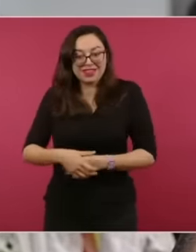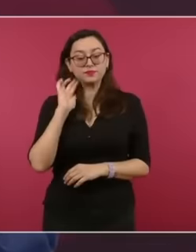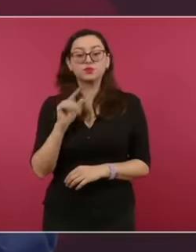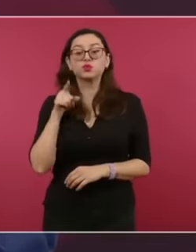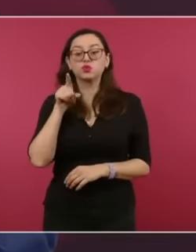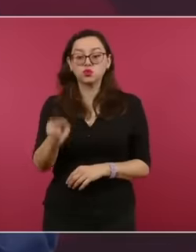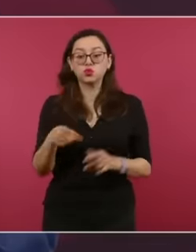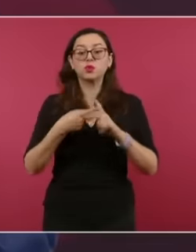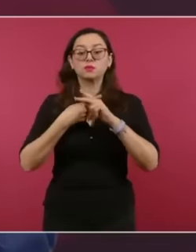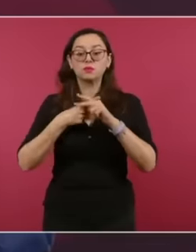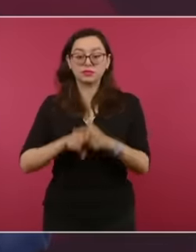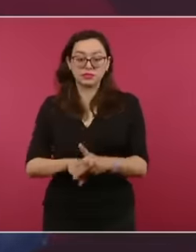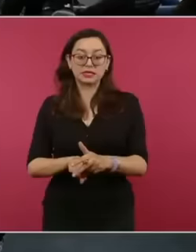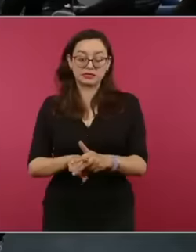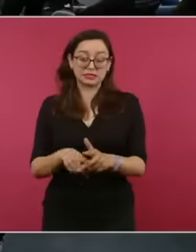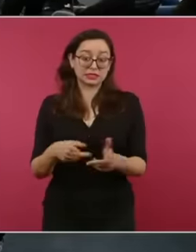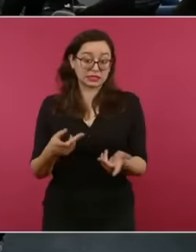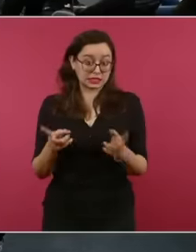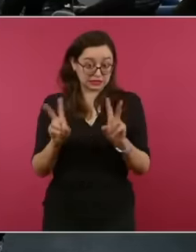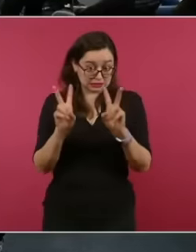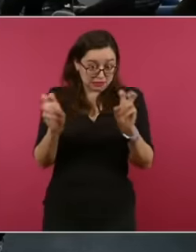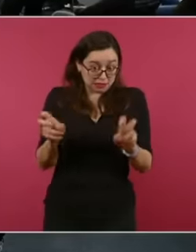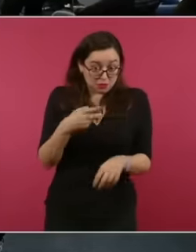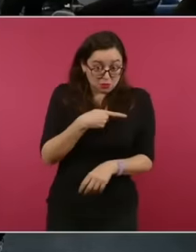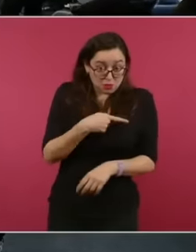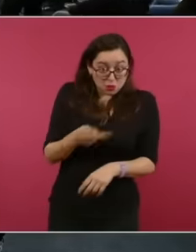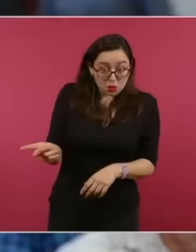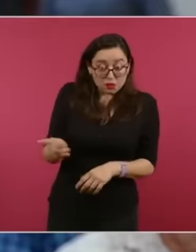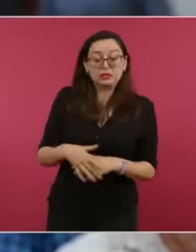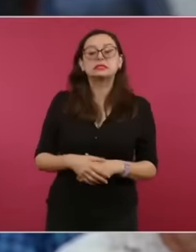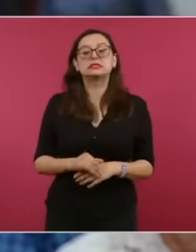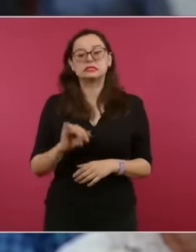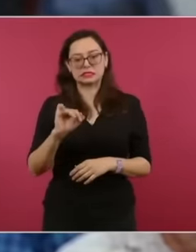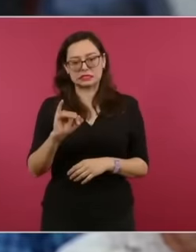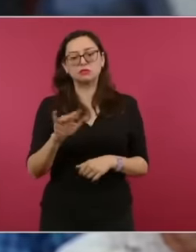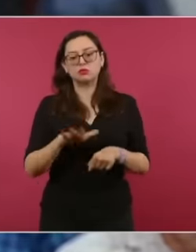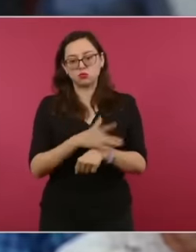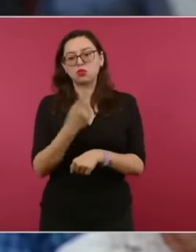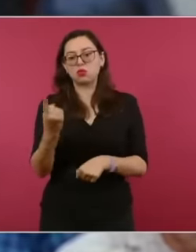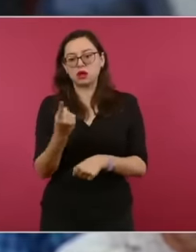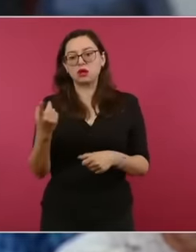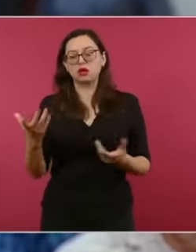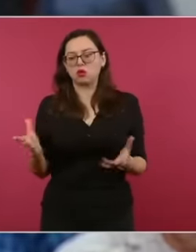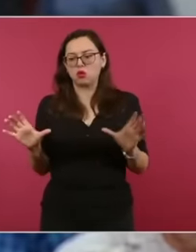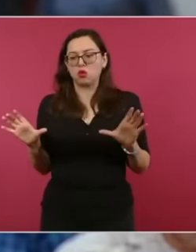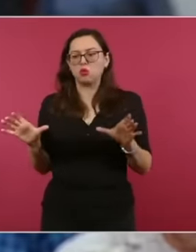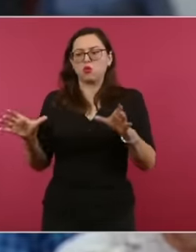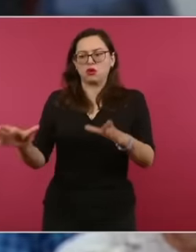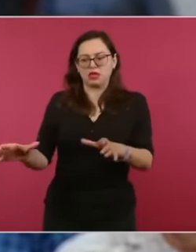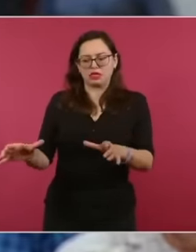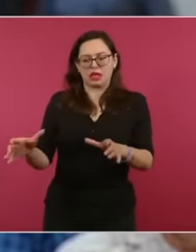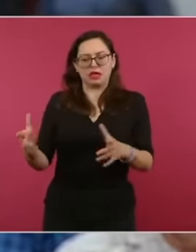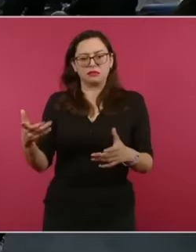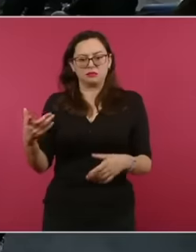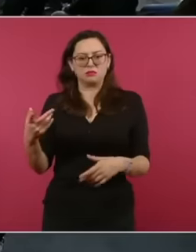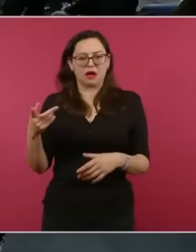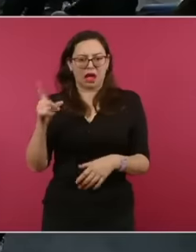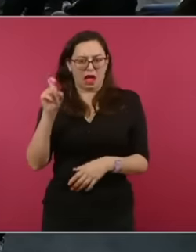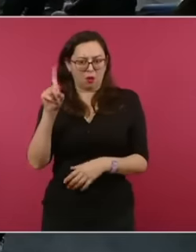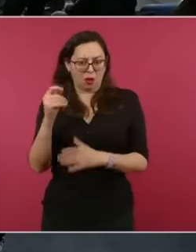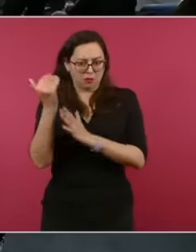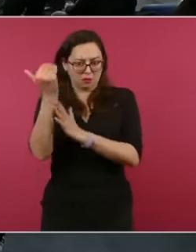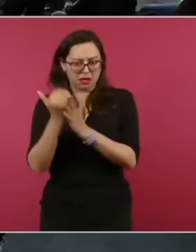because vulnerable communities are the ones that have the least access to water. If you have access to